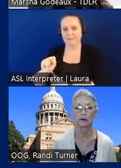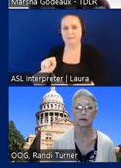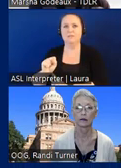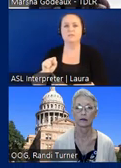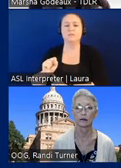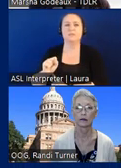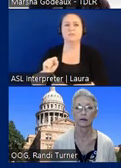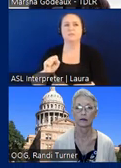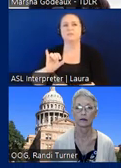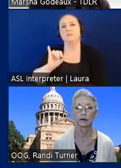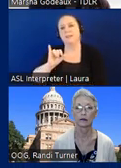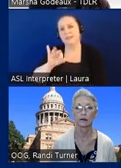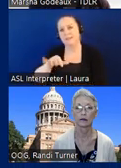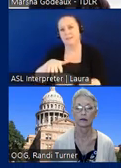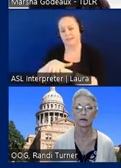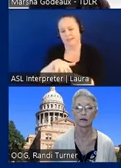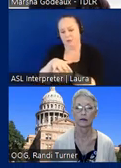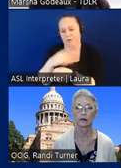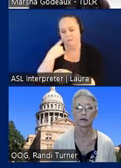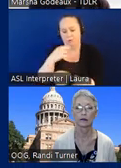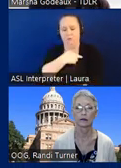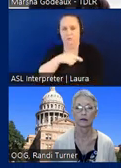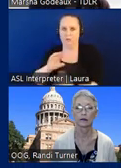area that is for a religious organization, so they have to be